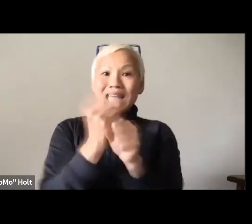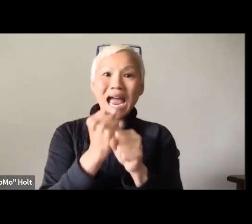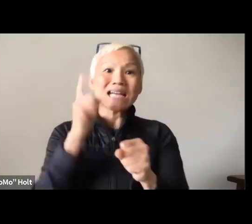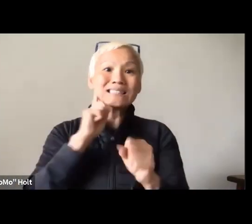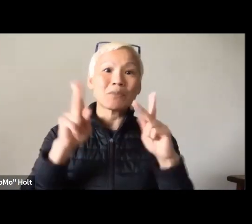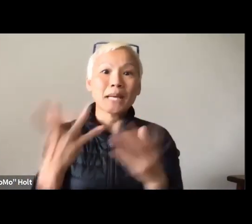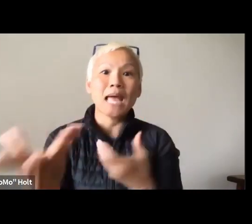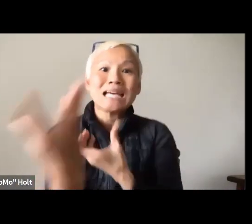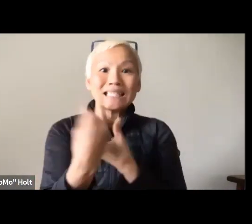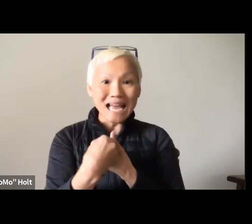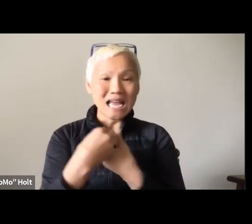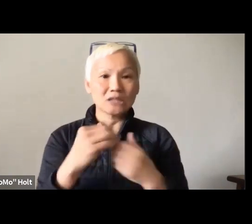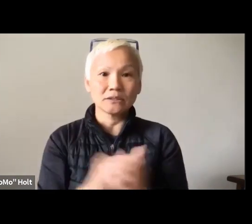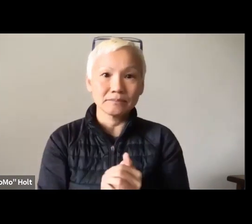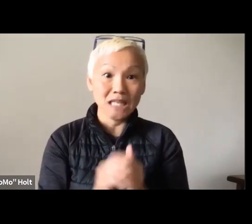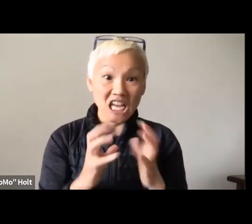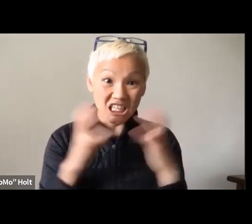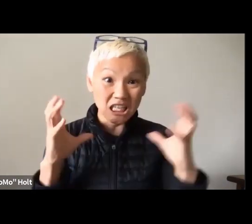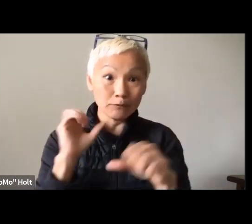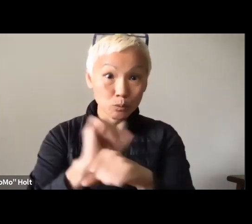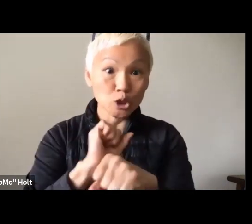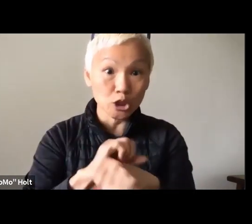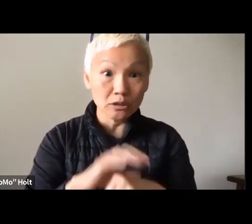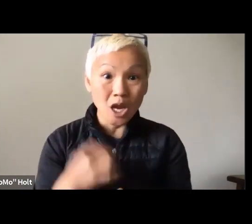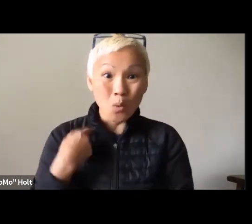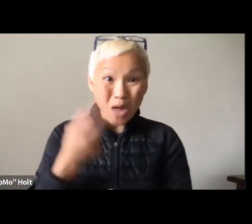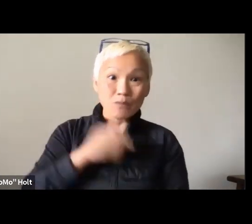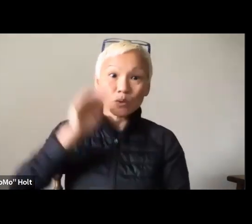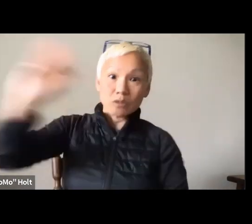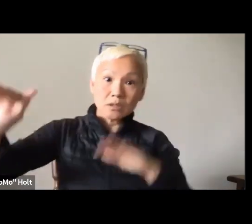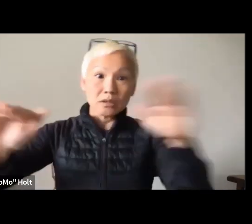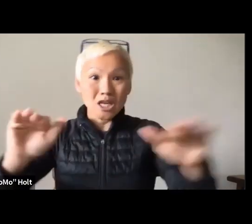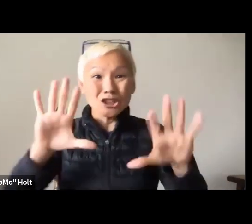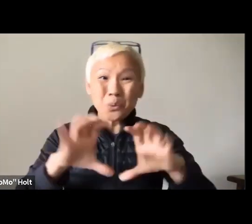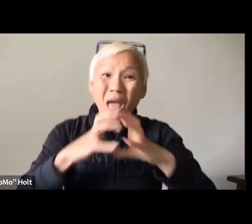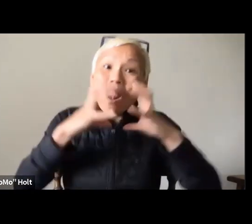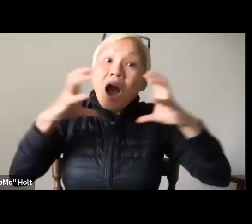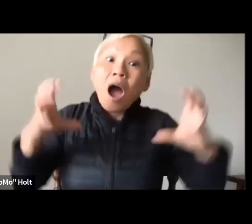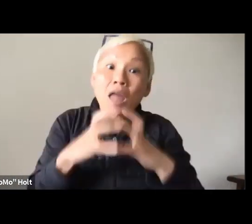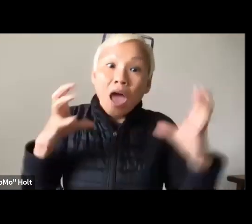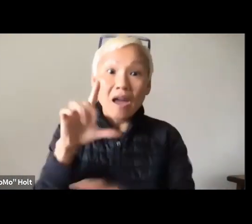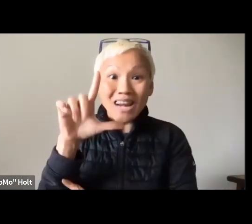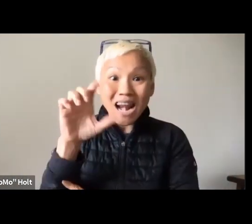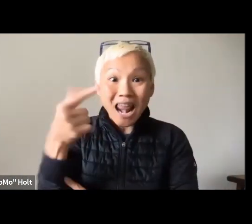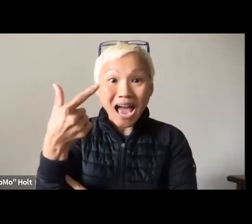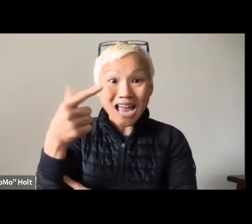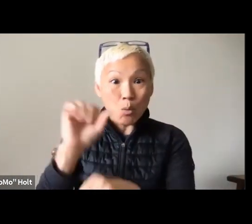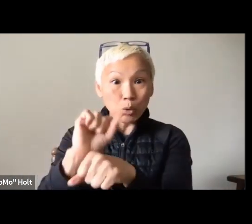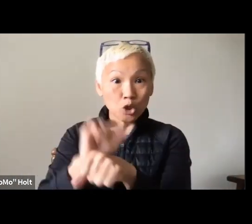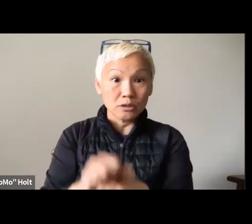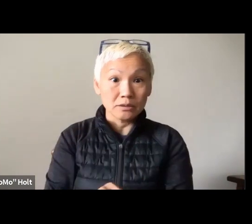So for us, how we get Deaf people involved and how we participate, it's a lot of work.